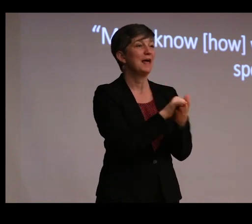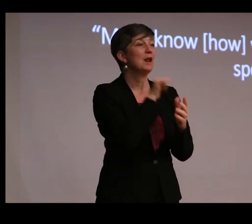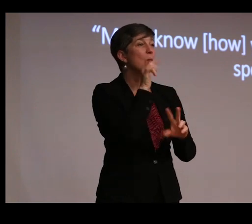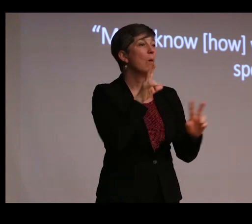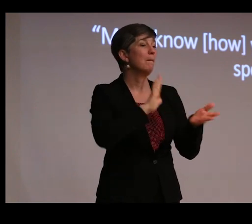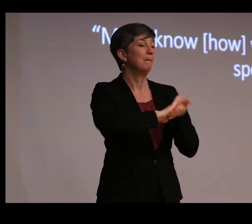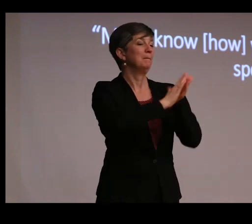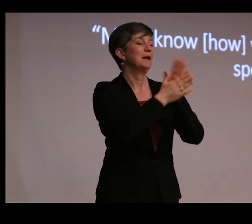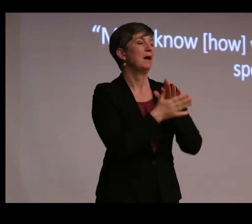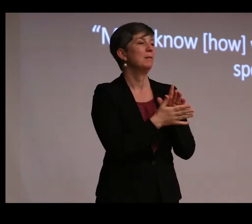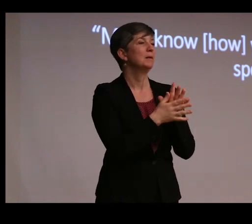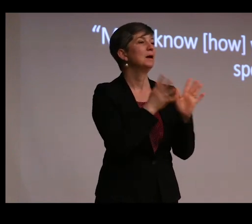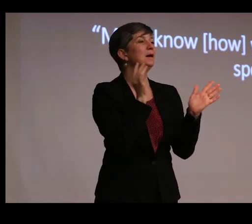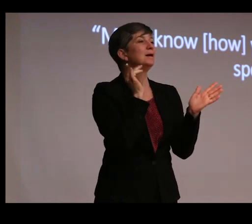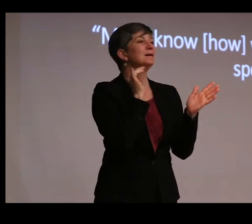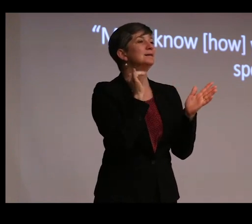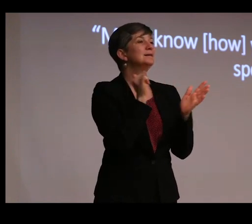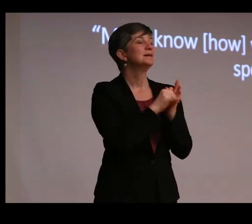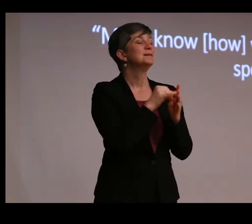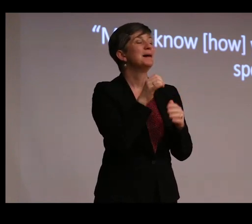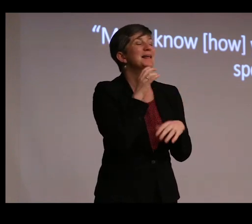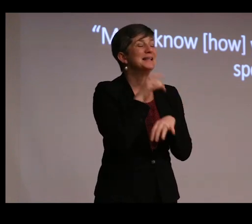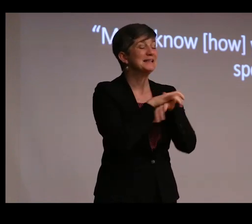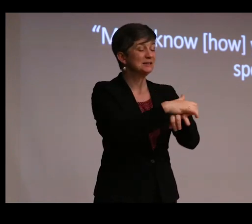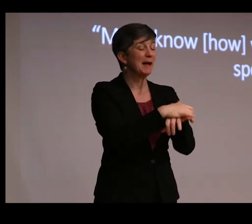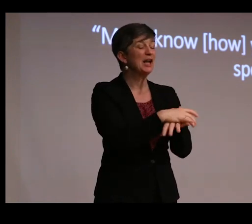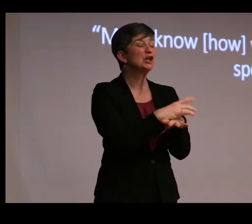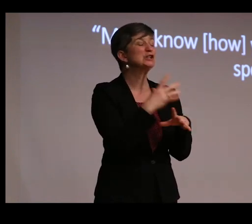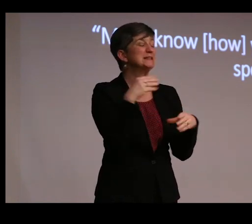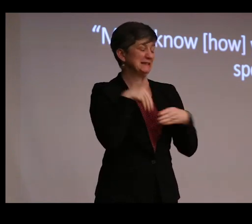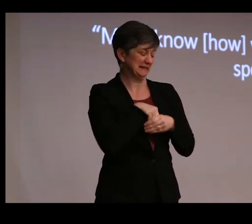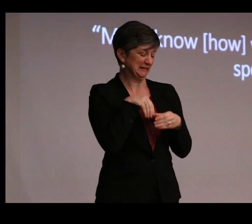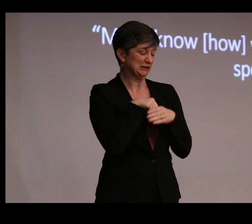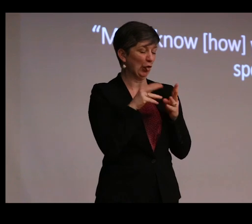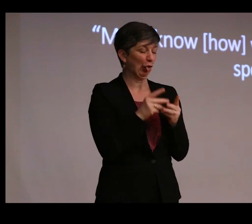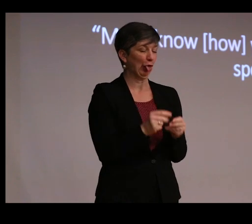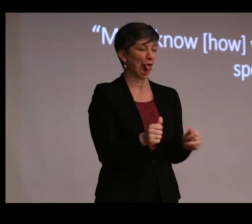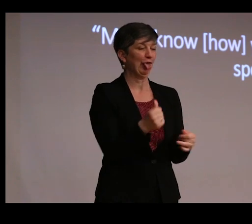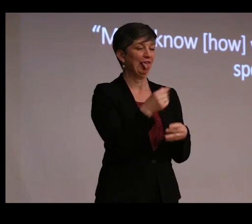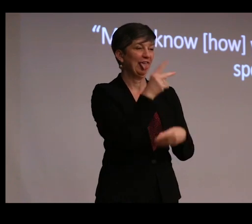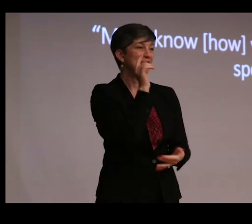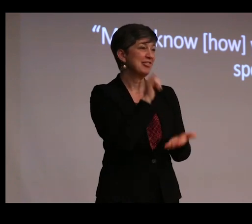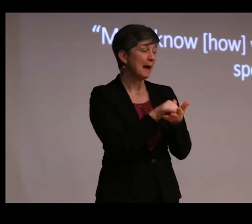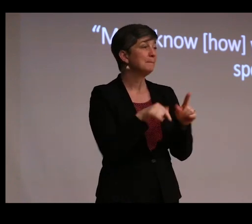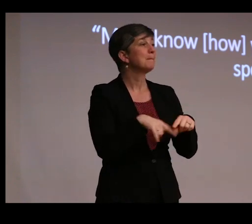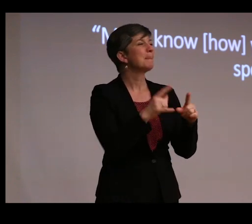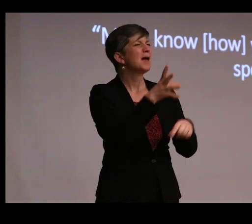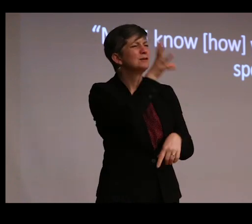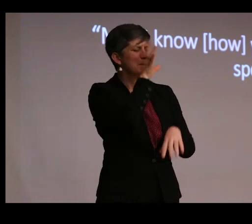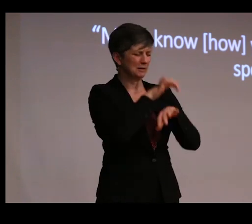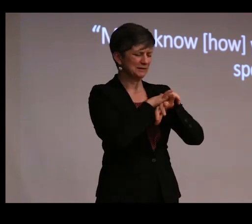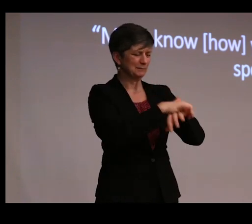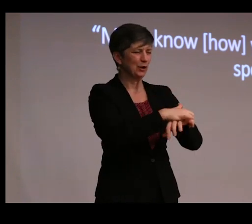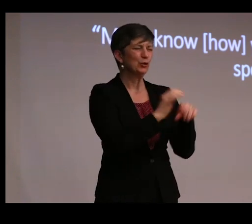"much diluted by the spider's juices," unquote. Though they're talking about spiders, it strikes me that this is a question that